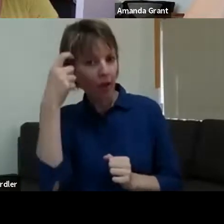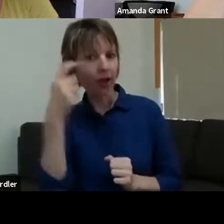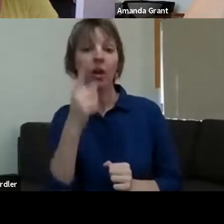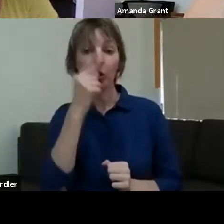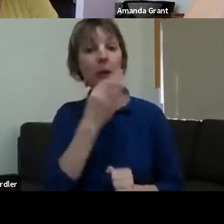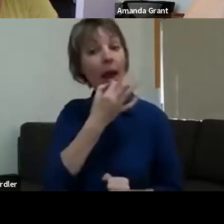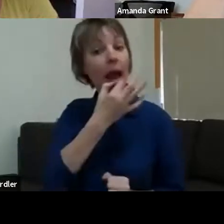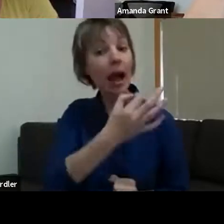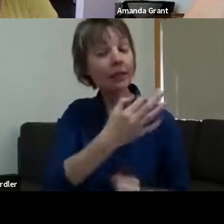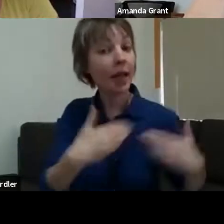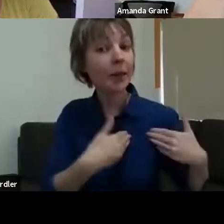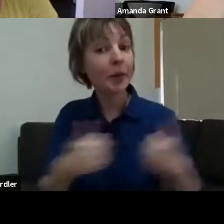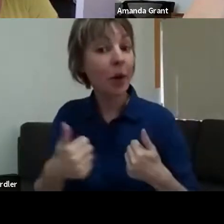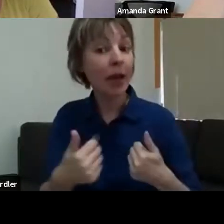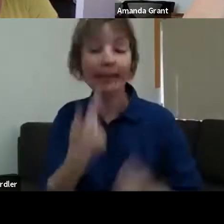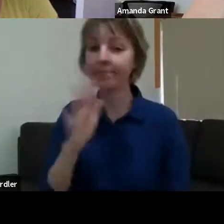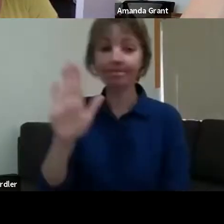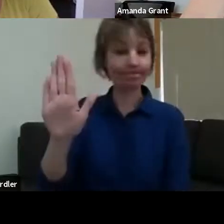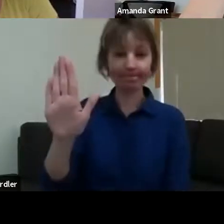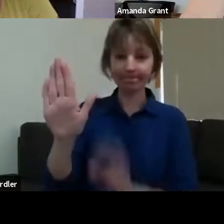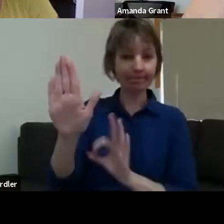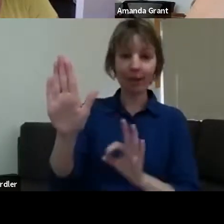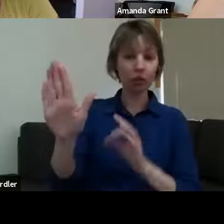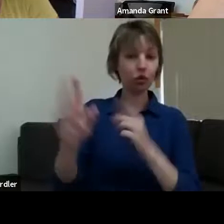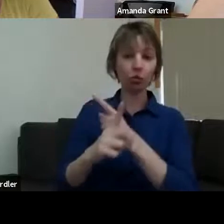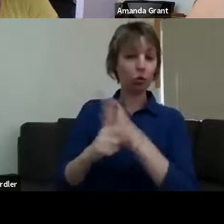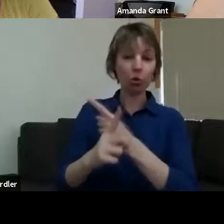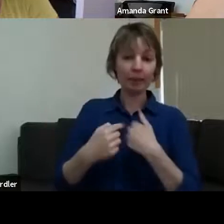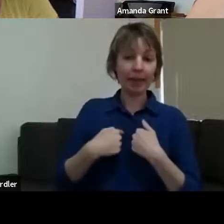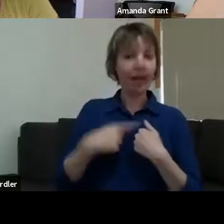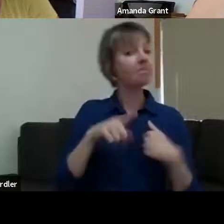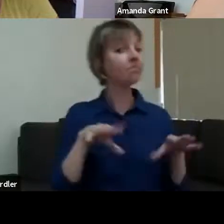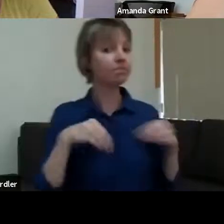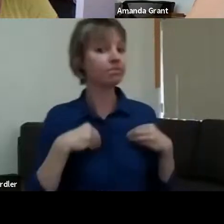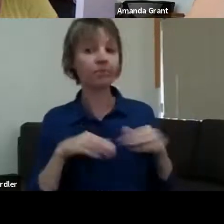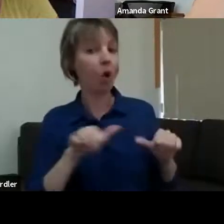"Don't talk to me today." "OK, fine." Not in a bad way, but in a -